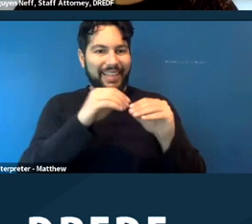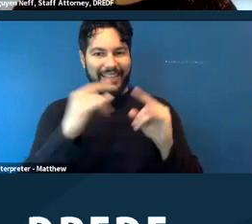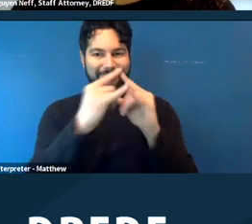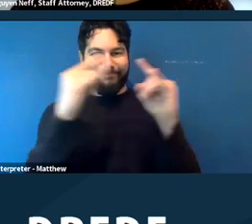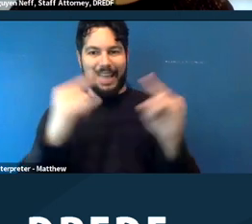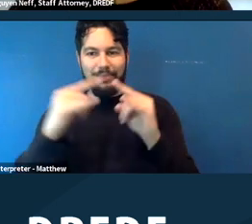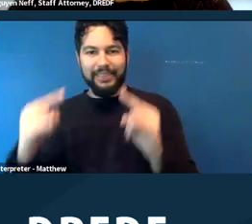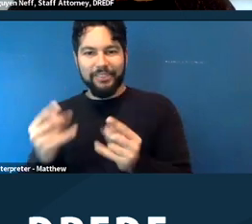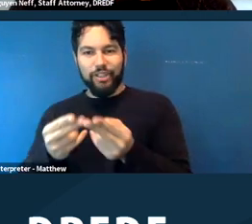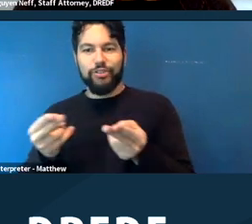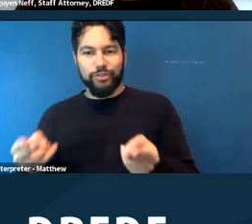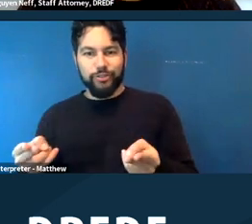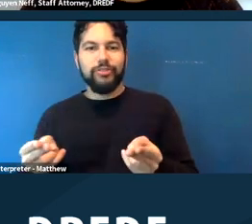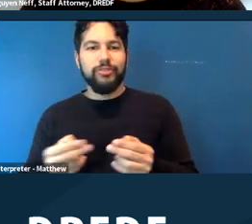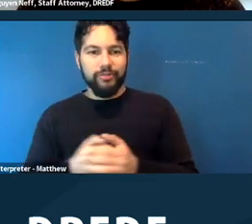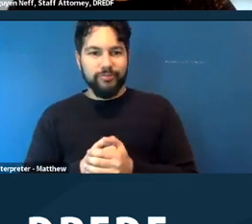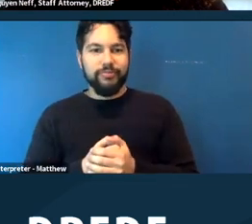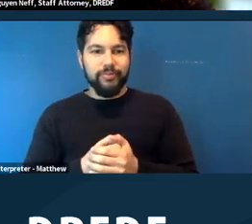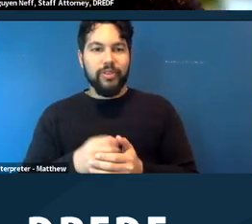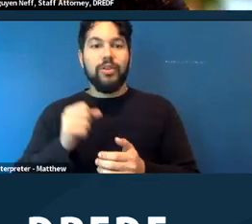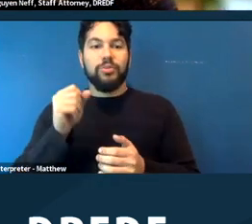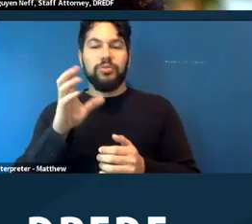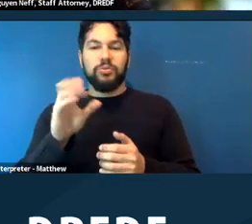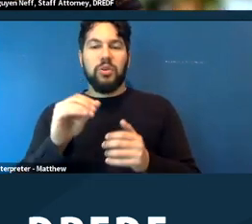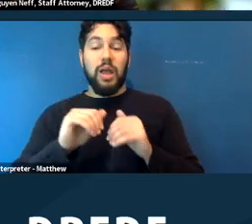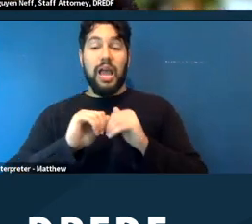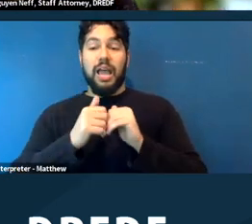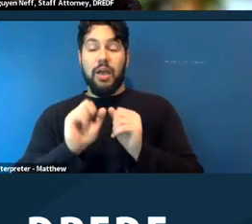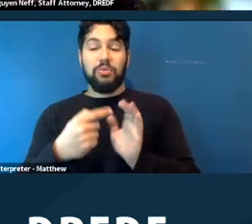the government. And to illustrate this, I just want to talk a little bit more about